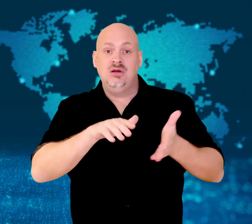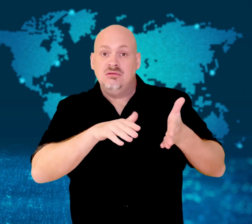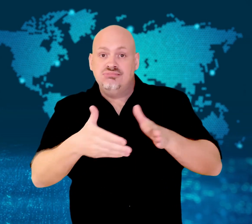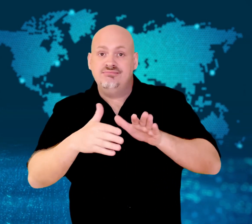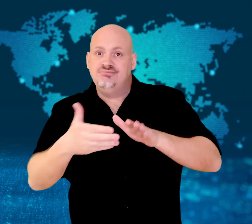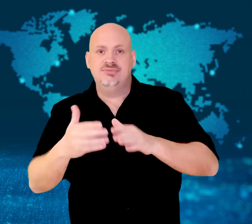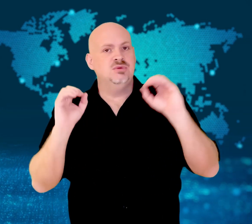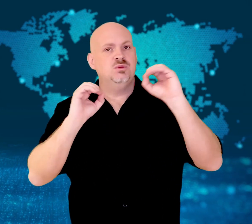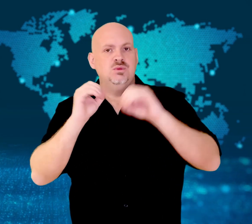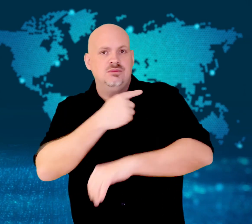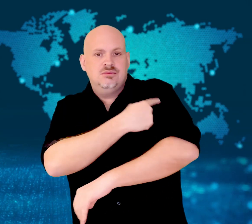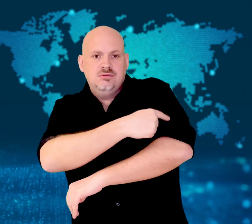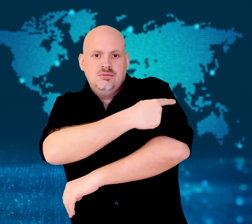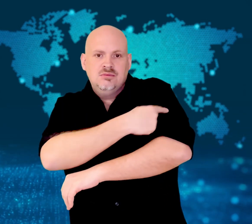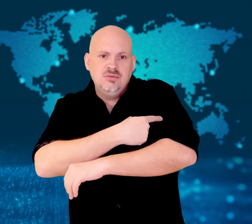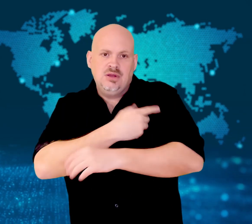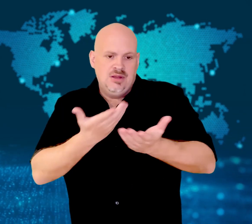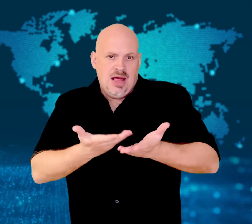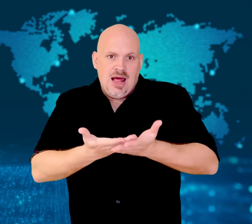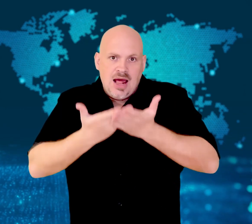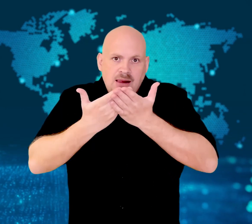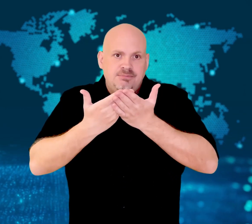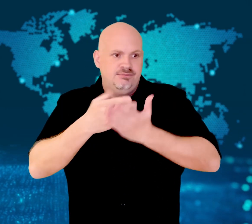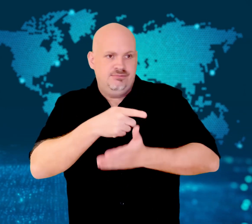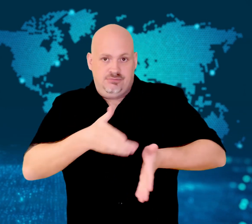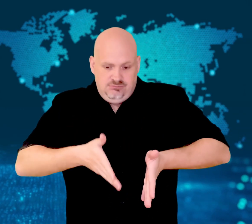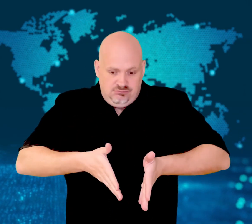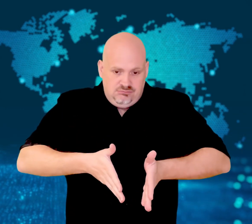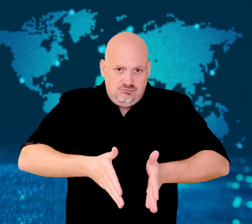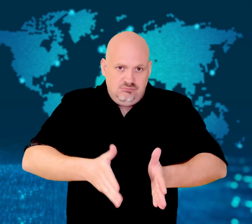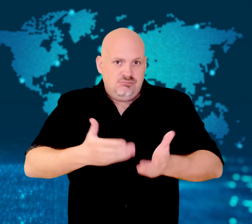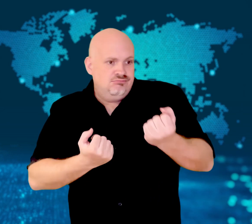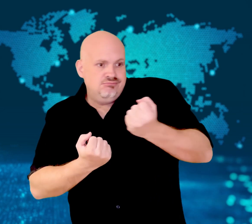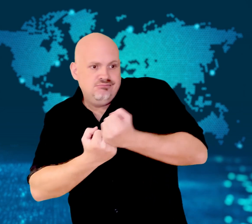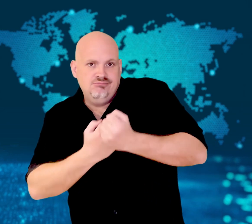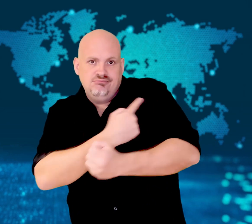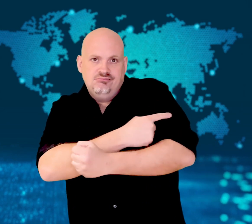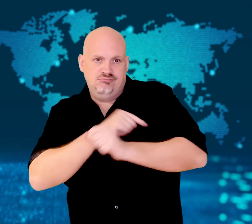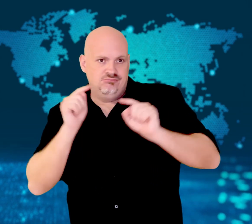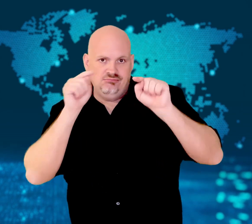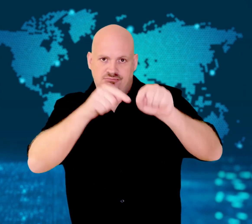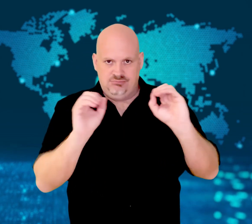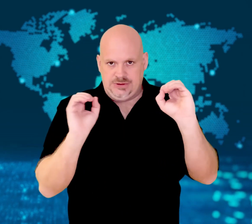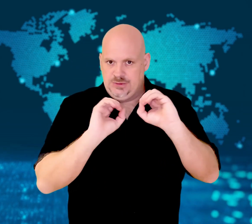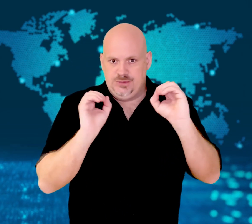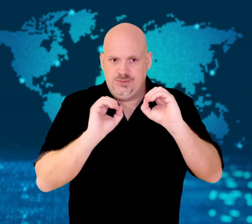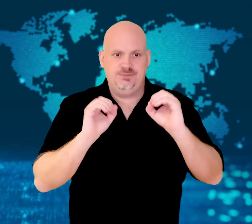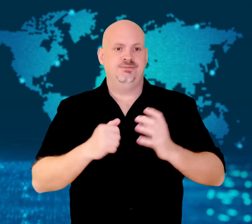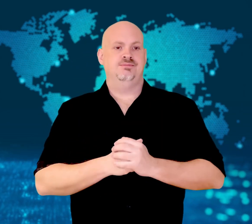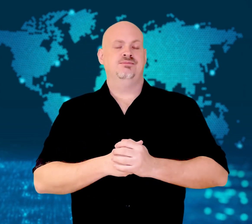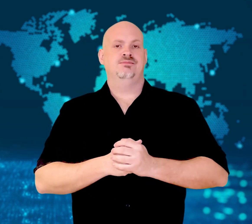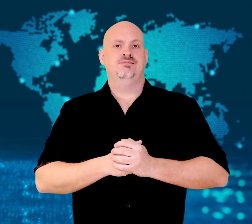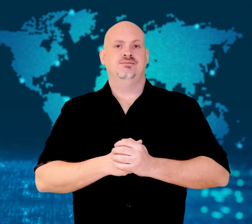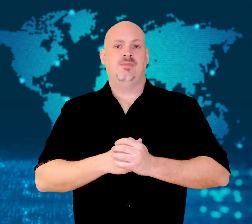Prison inspectors who investigated the deaths said they had been